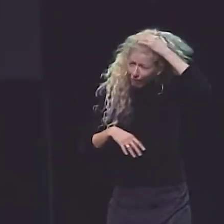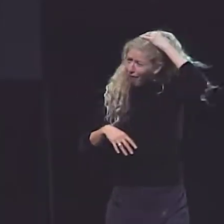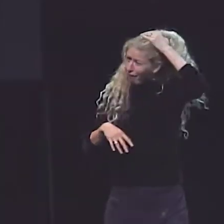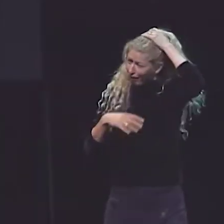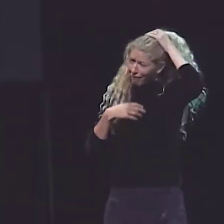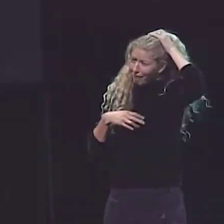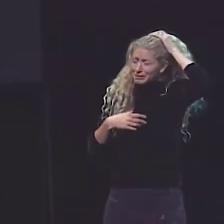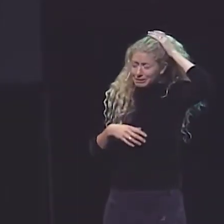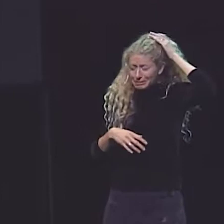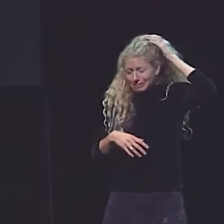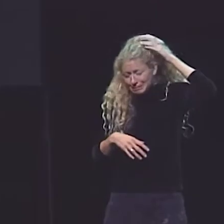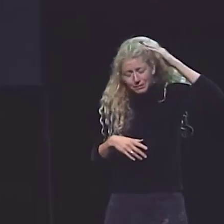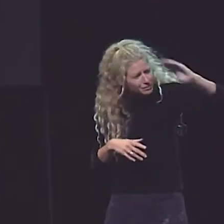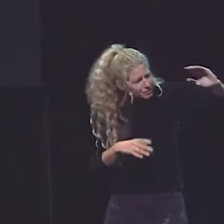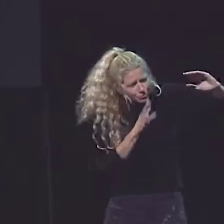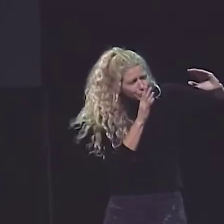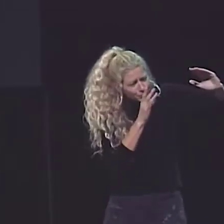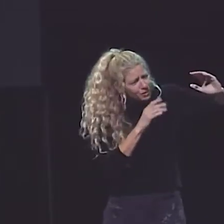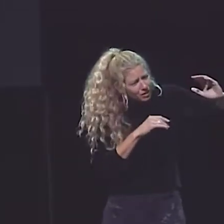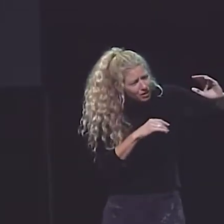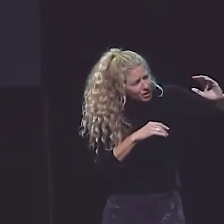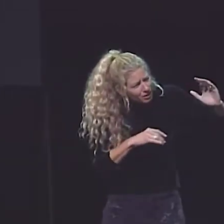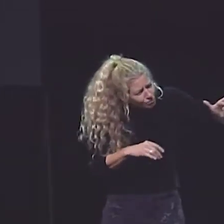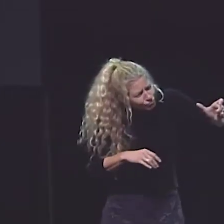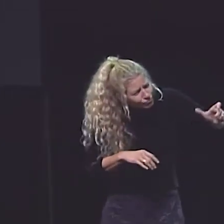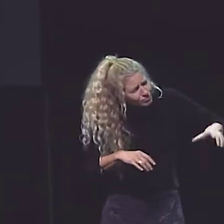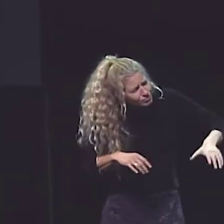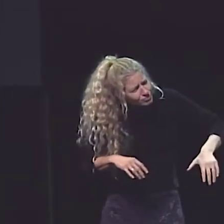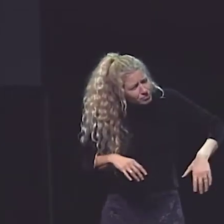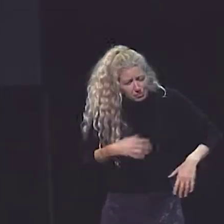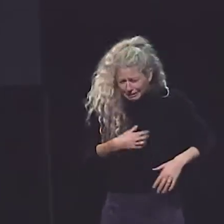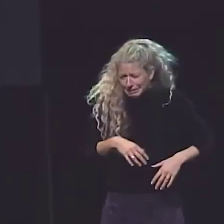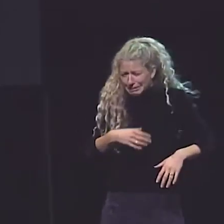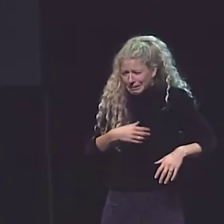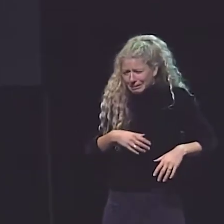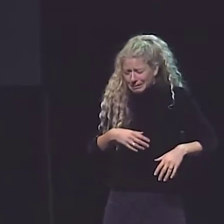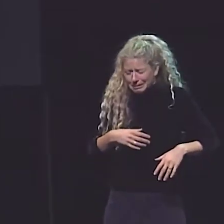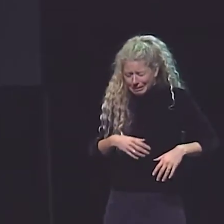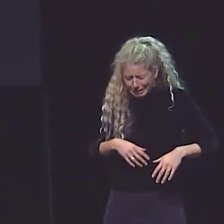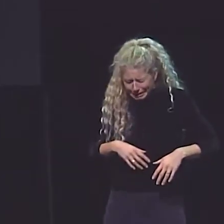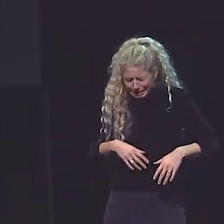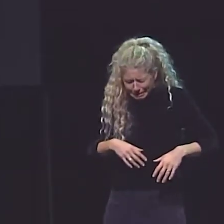HE STARTS TO TALK TO ME. HE'S SPEAKING TO ME. I DIDN'T UNDERSTAND WHAT HE WAS SAYING.